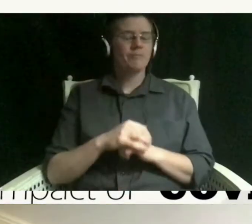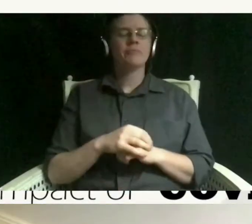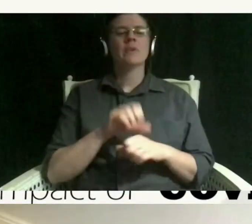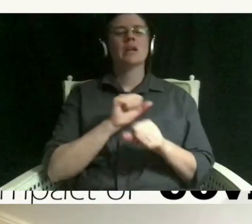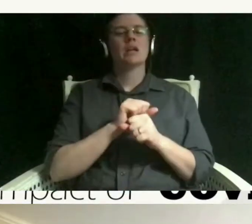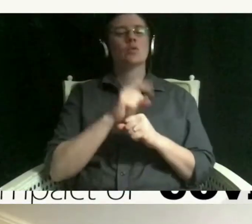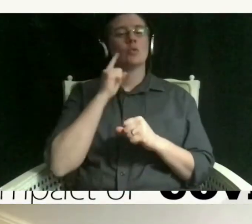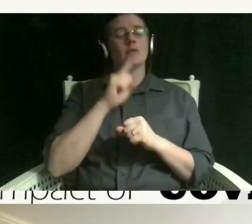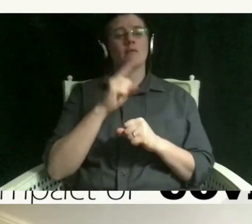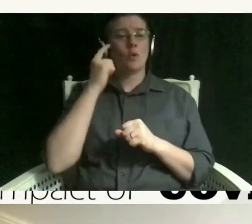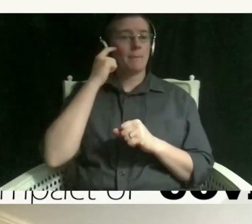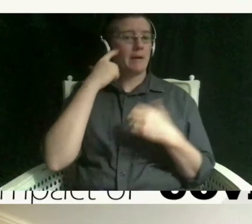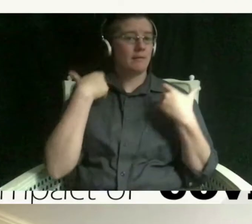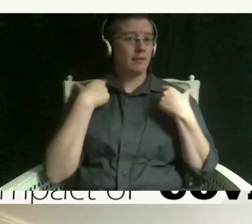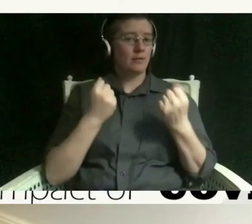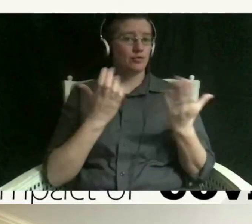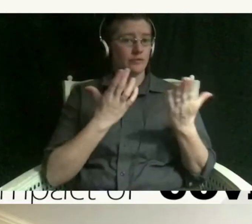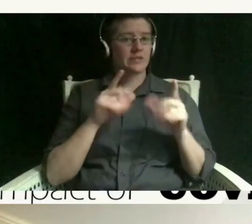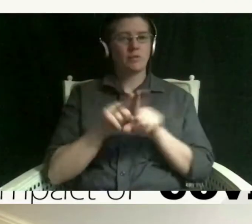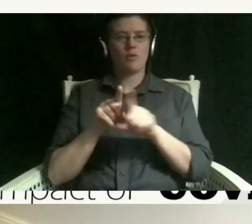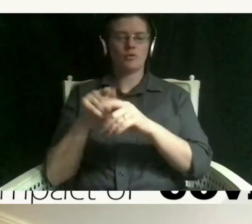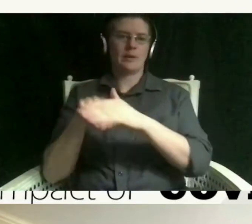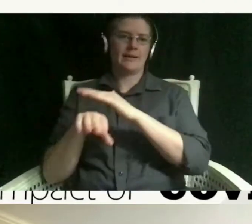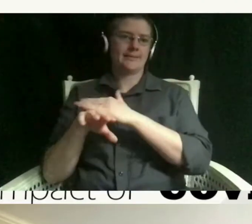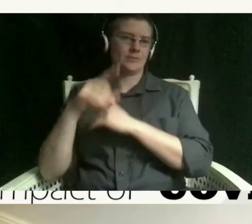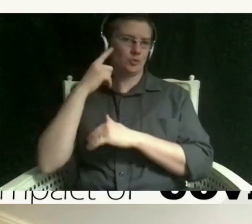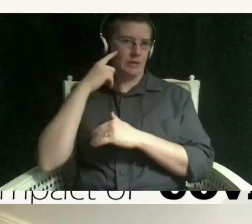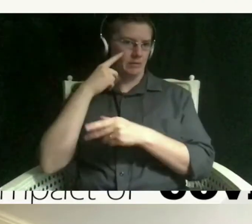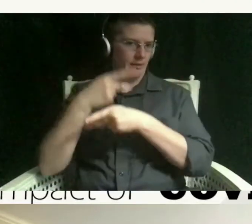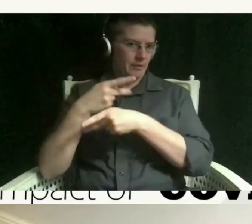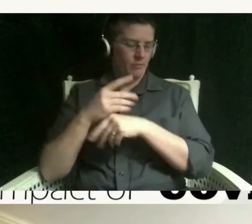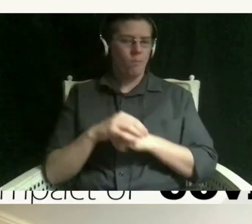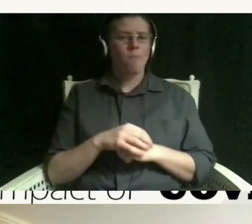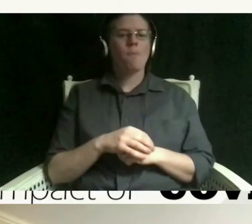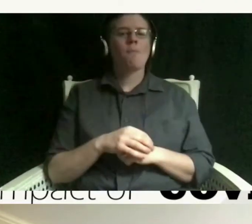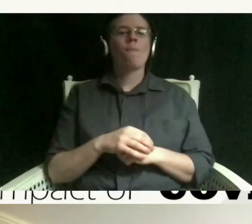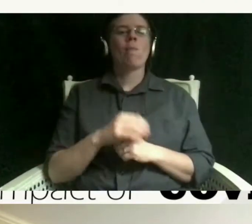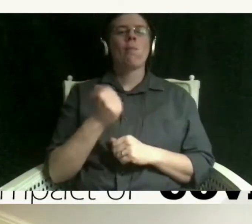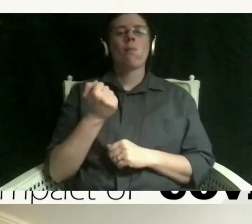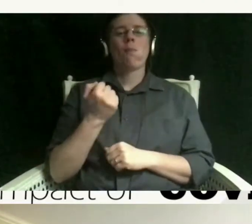to mental health care in december of 2019 connect won the colorado school of society